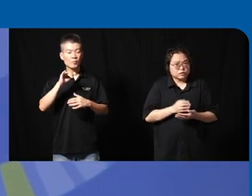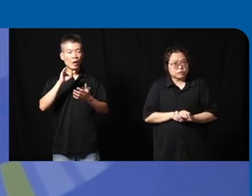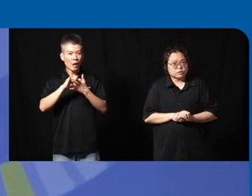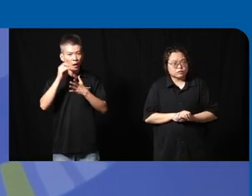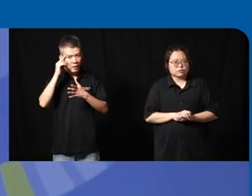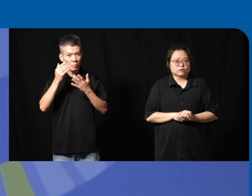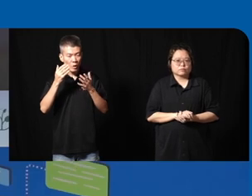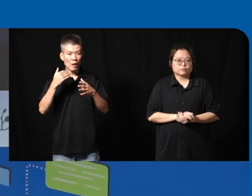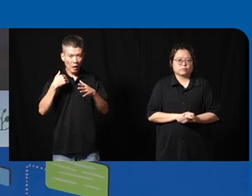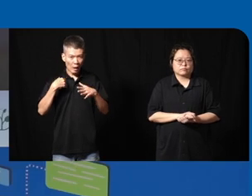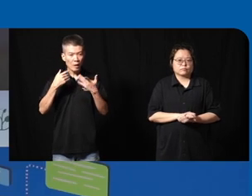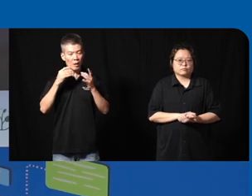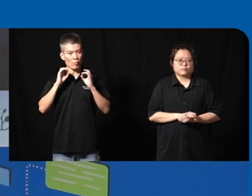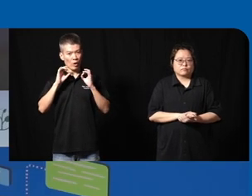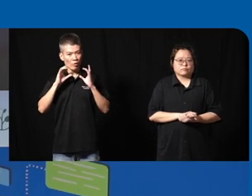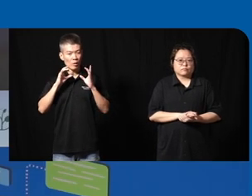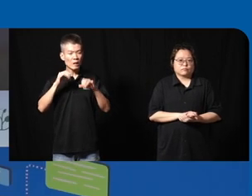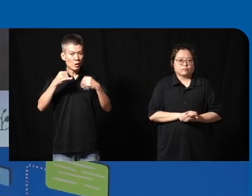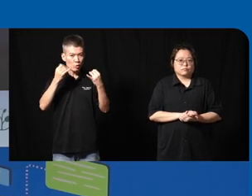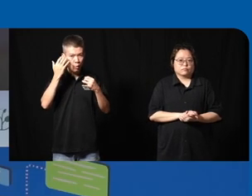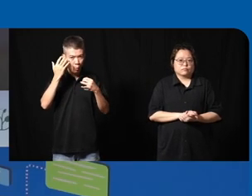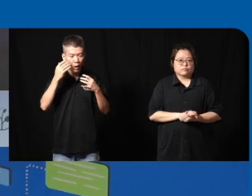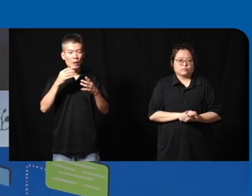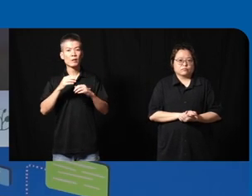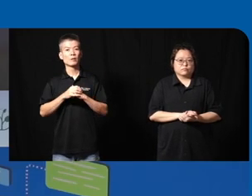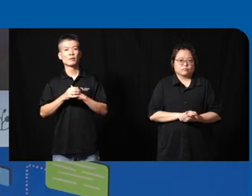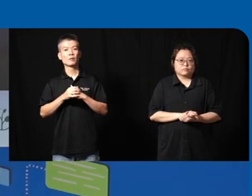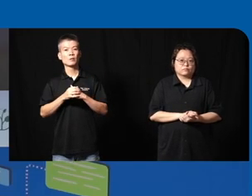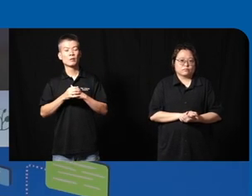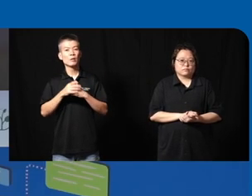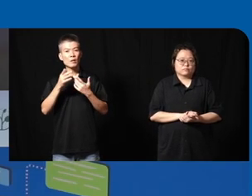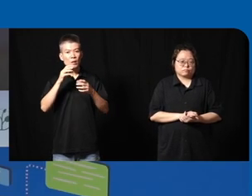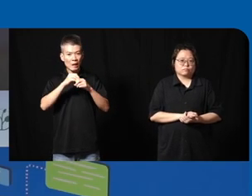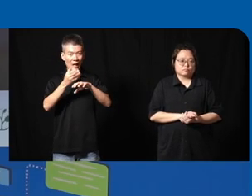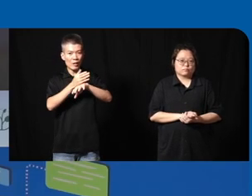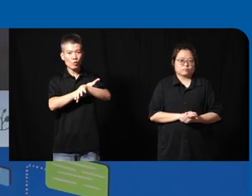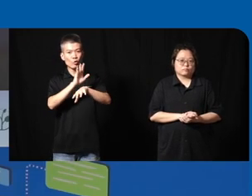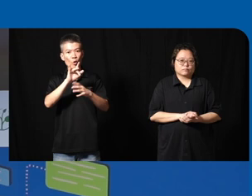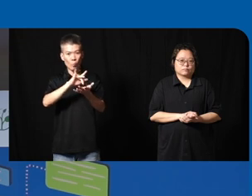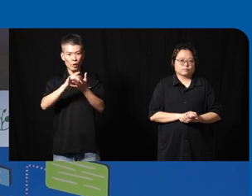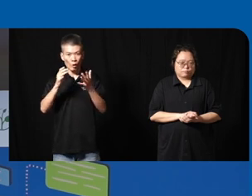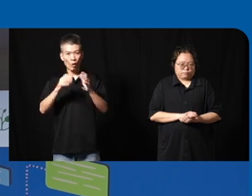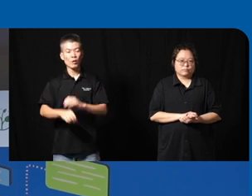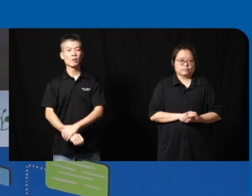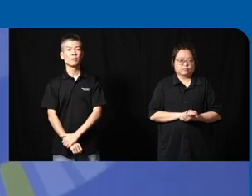might be a privacy issue because from the outside this would of course enhance Model A lot yeah so I